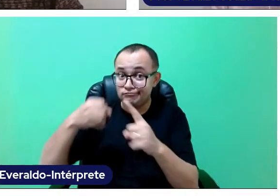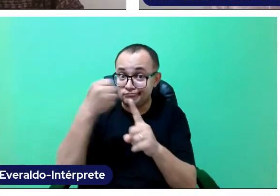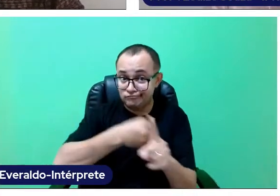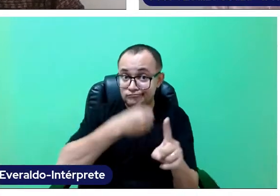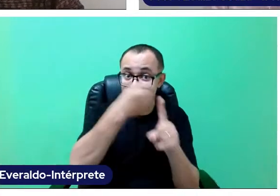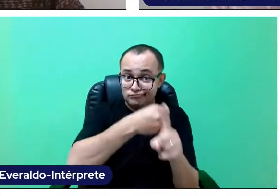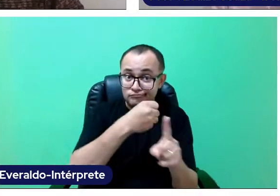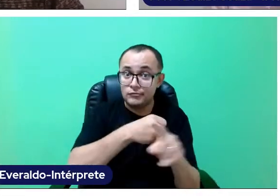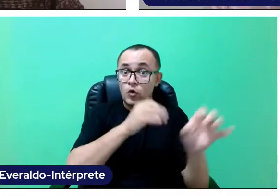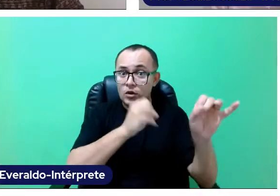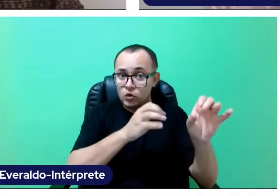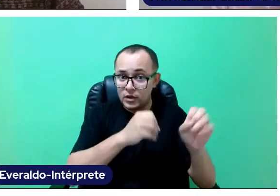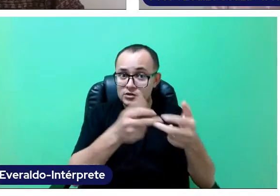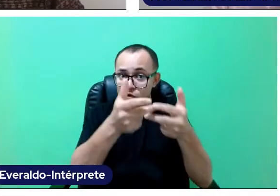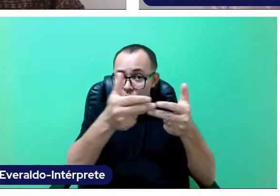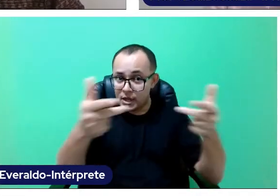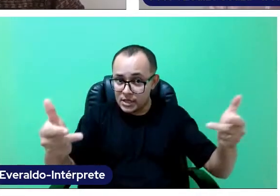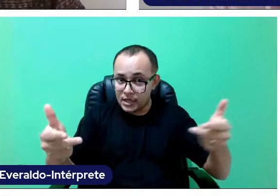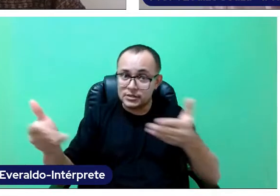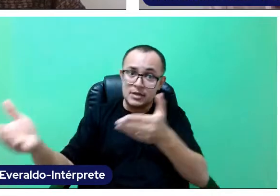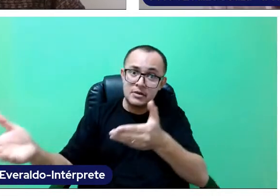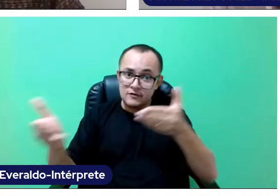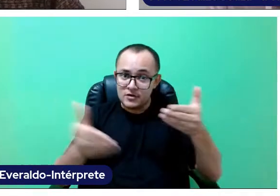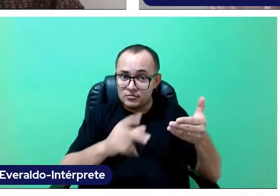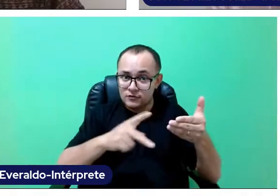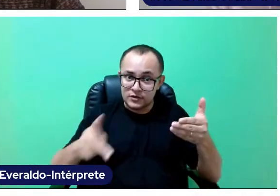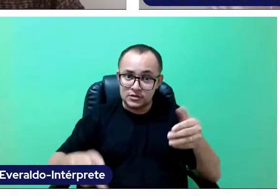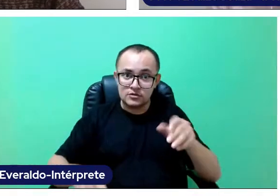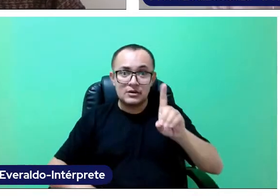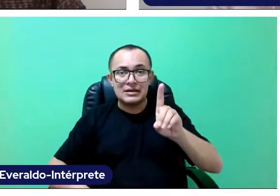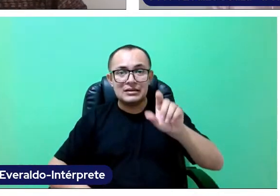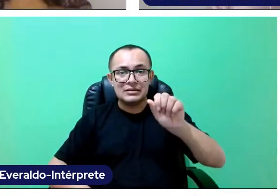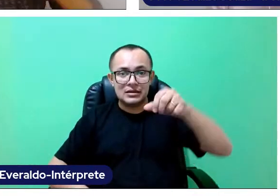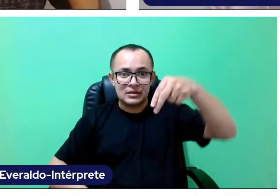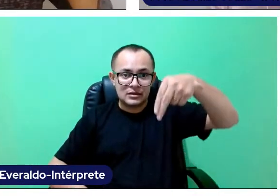Thus, be welcome professor Daniel Cara.